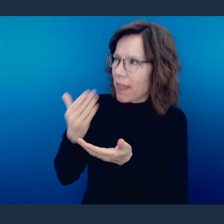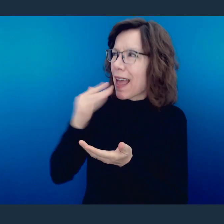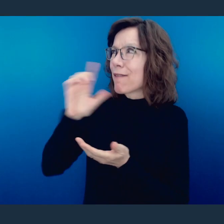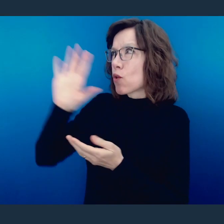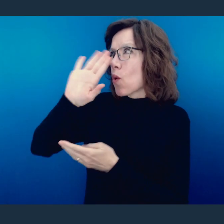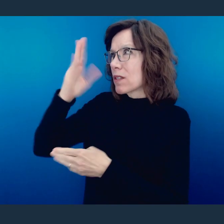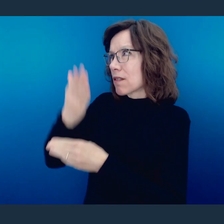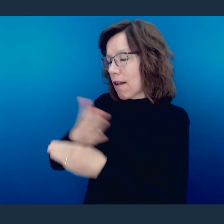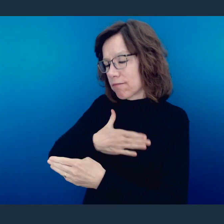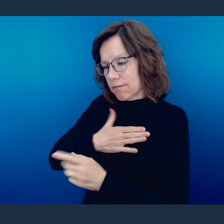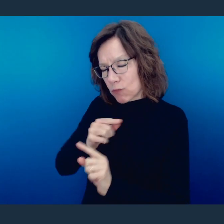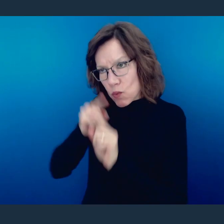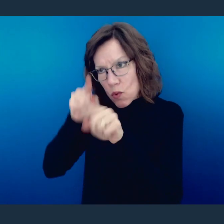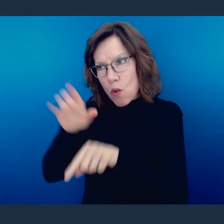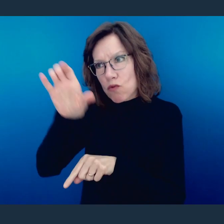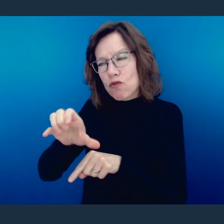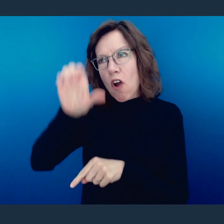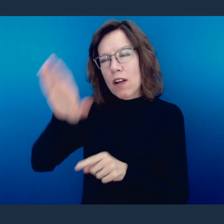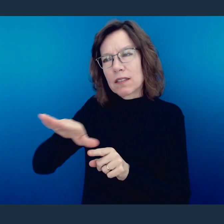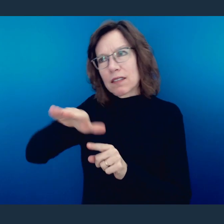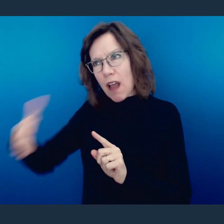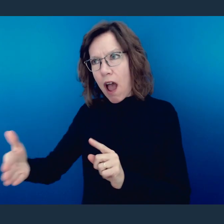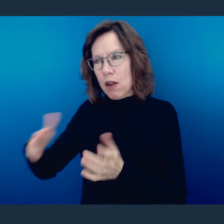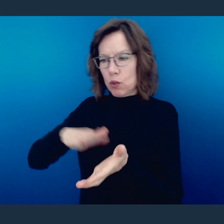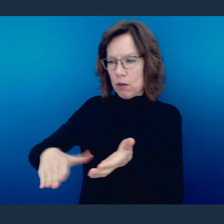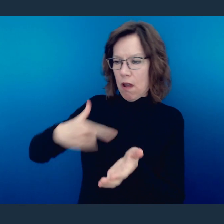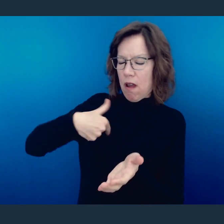who died on the cross for us. I ask now that You might be in the midst of